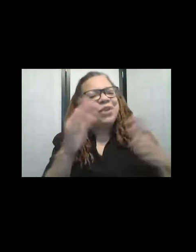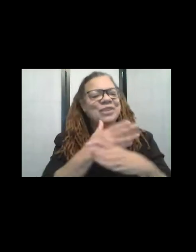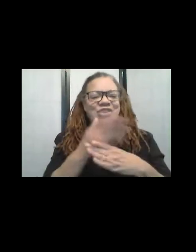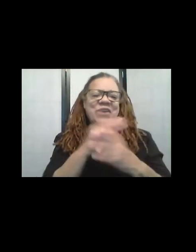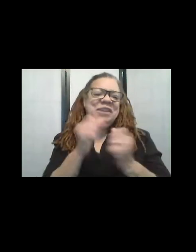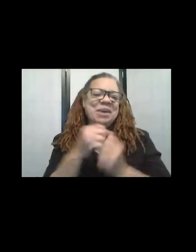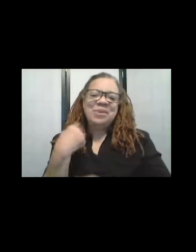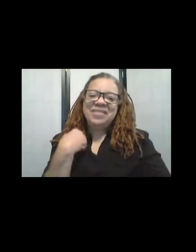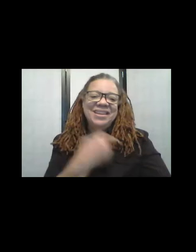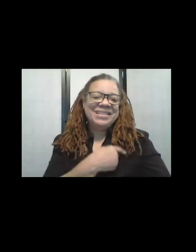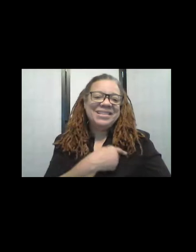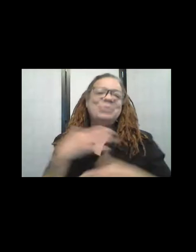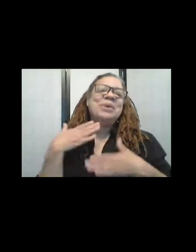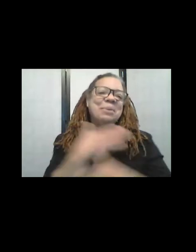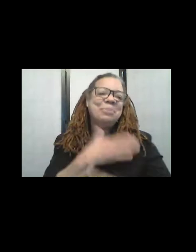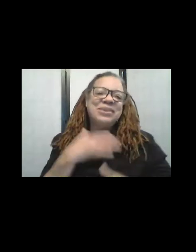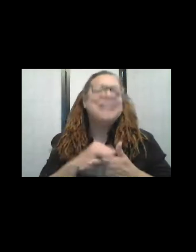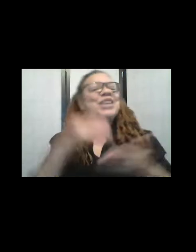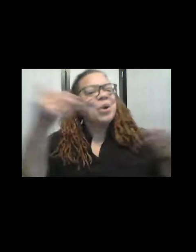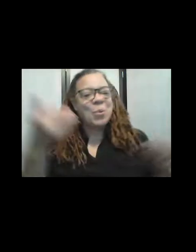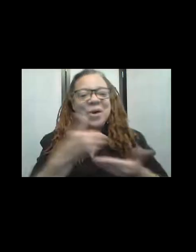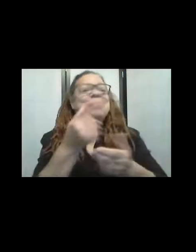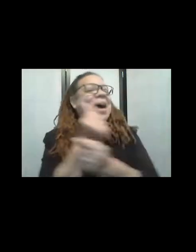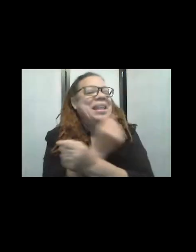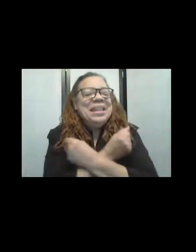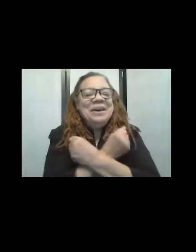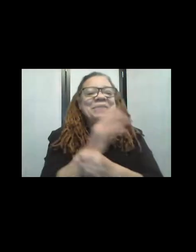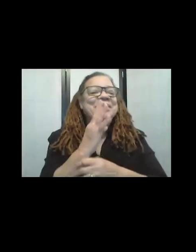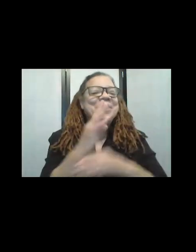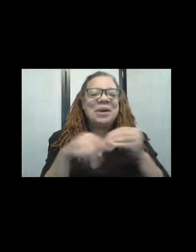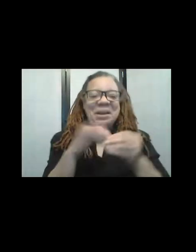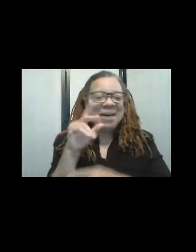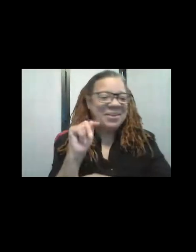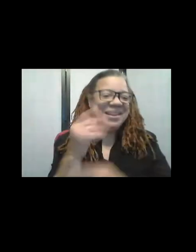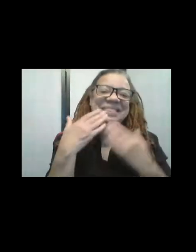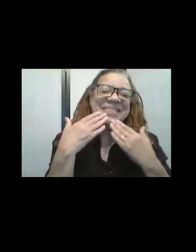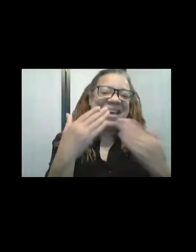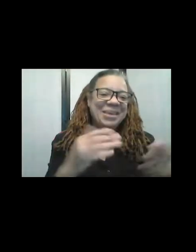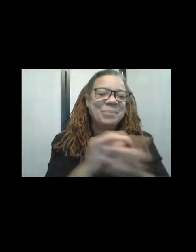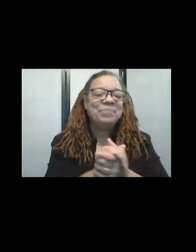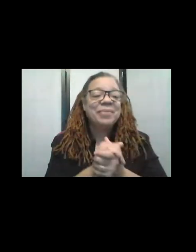[You're] welcome. I love talking about it! So we look forward to your art gallery